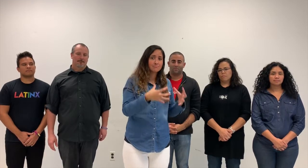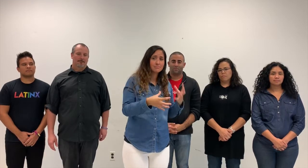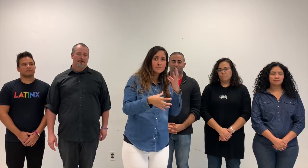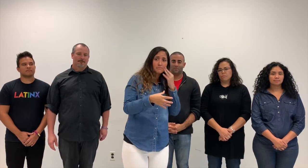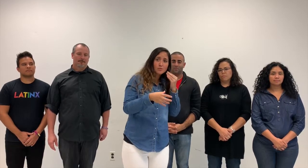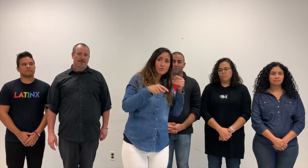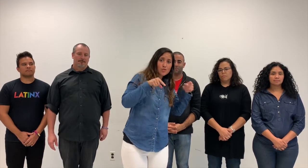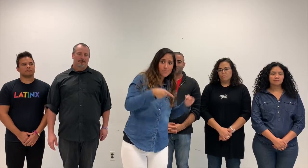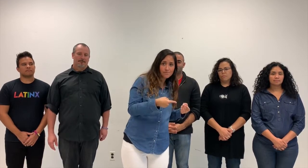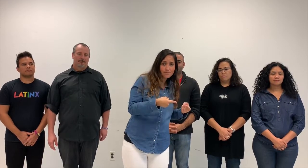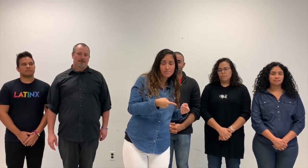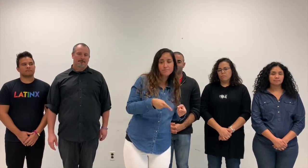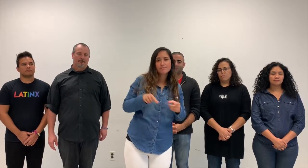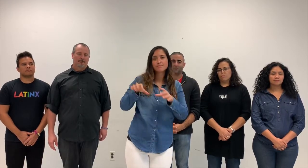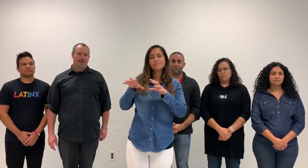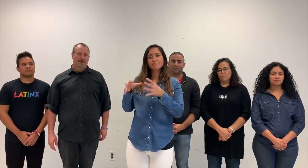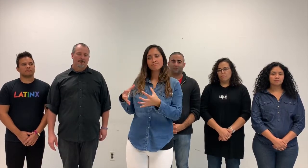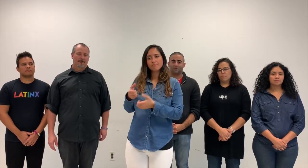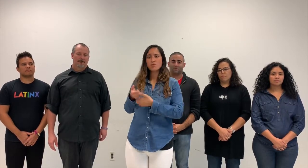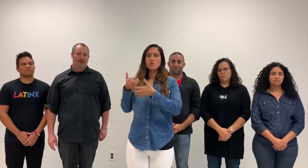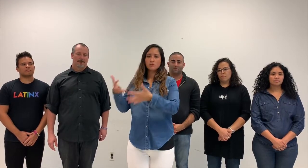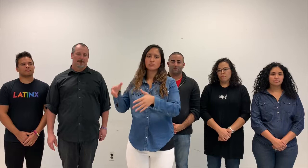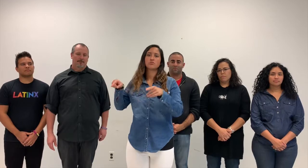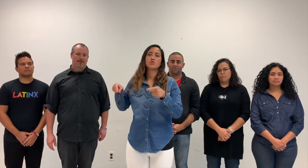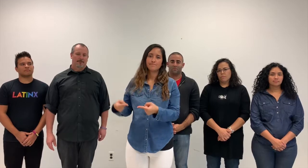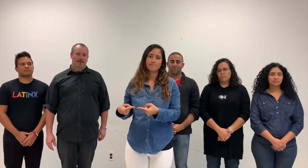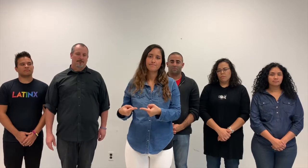This includes those who were harmed and caused harm.